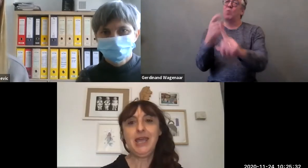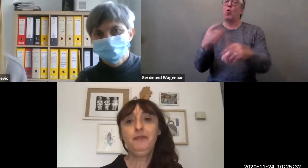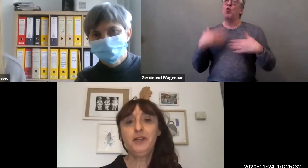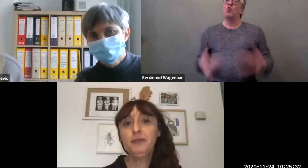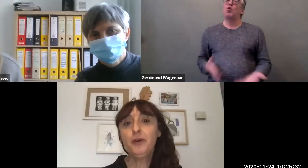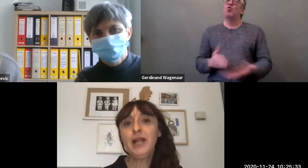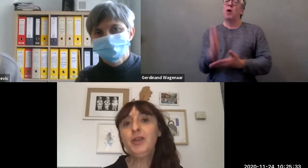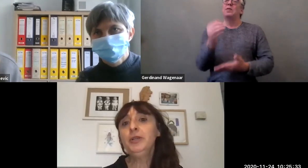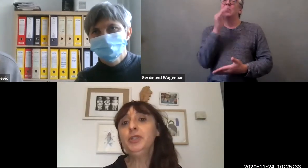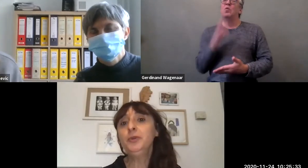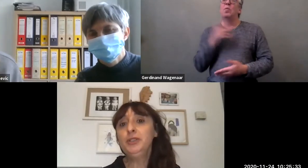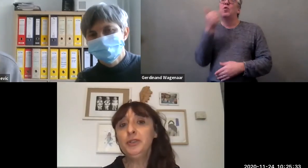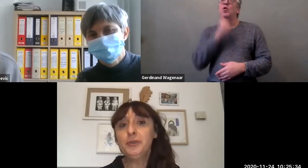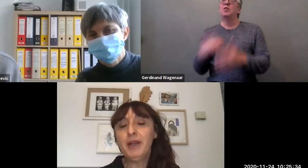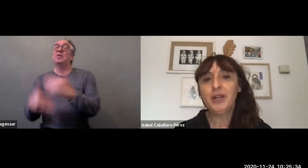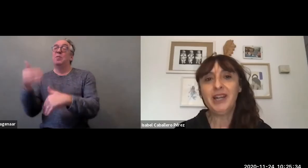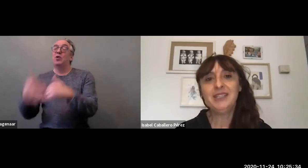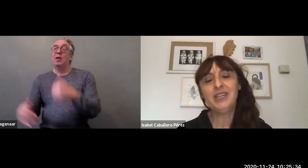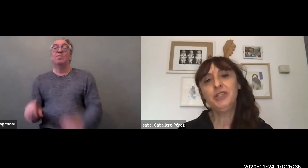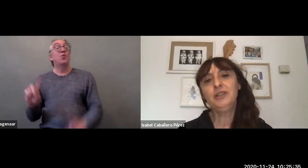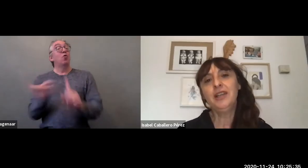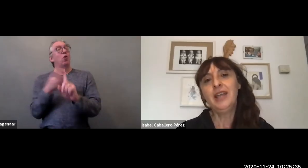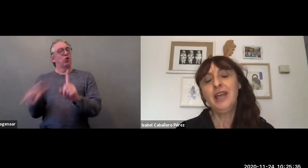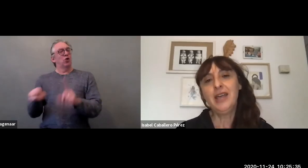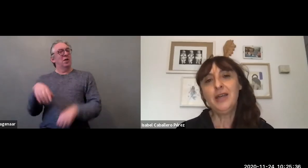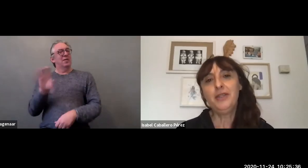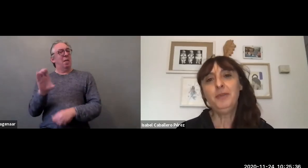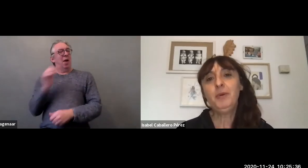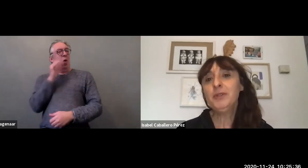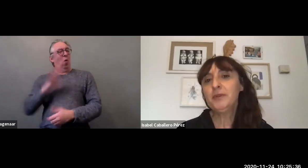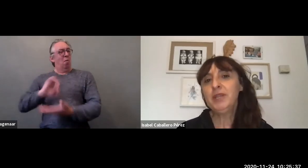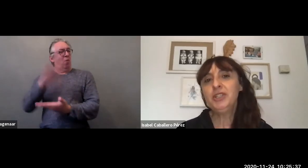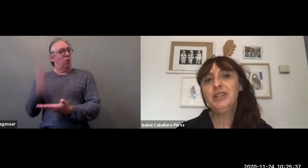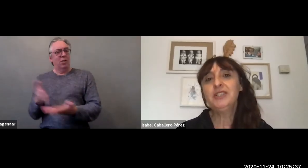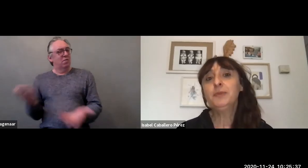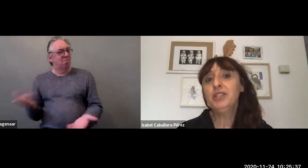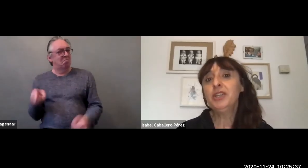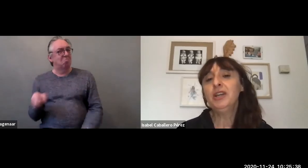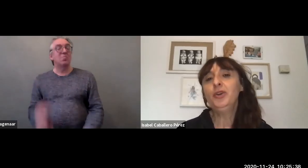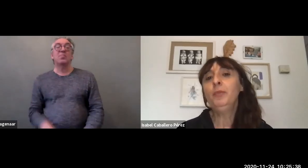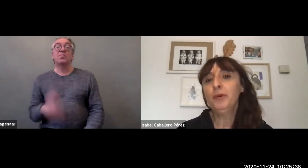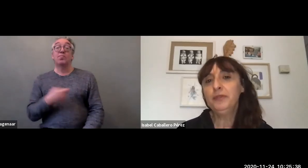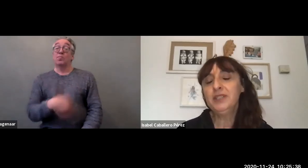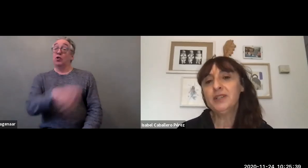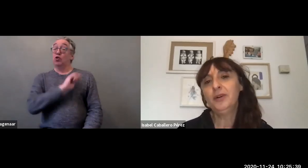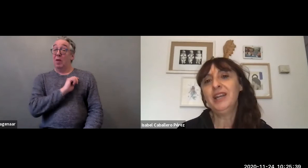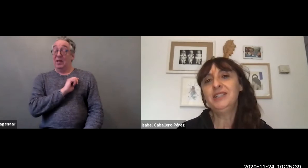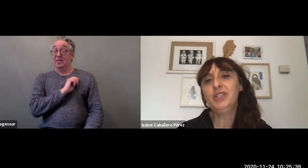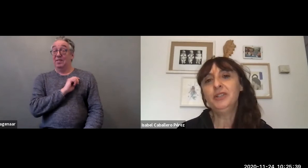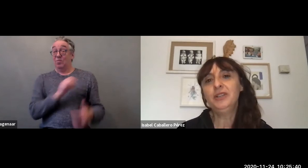First of all, I'm going to introduce my organization, CERMI Women's Foundation is a non-profit organization